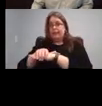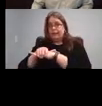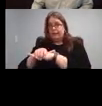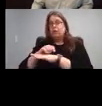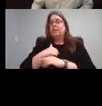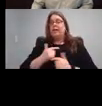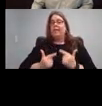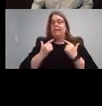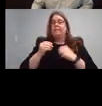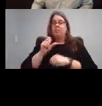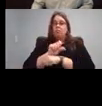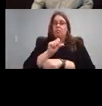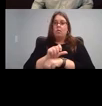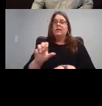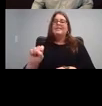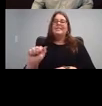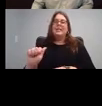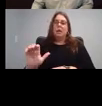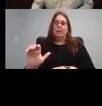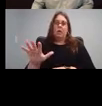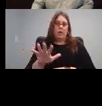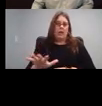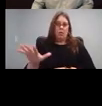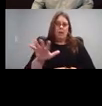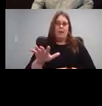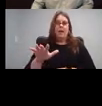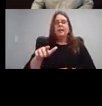live in work in the Sacramento area. And this is my ninth year as a speech language pathologist or an LP.